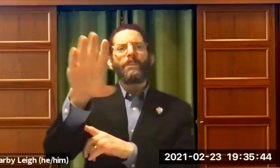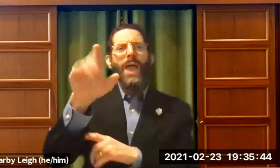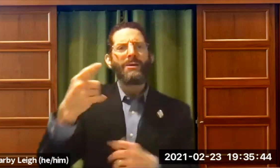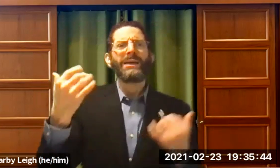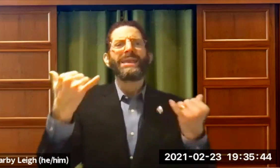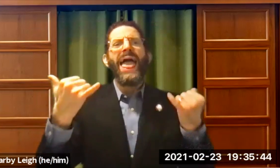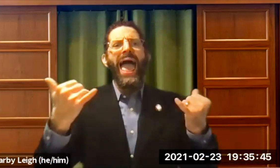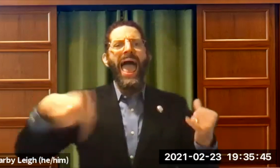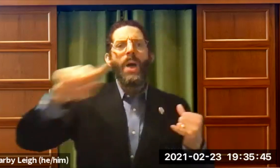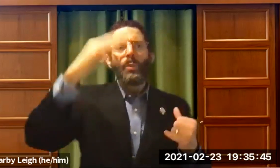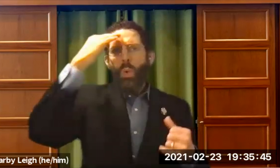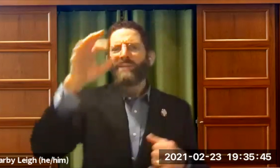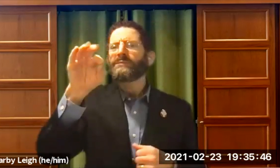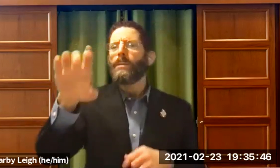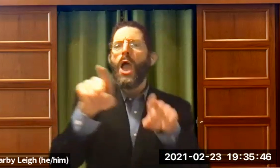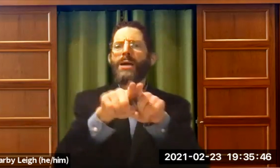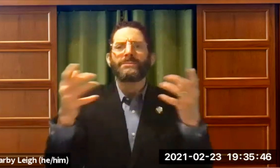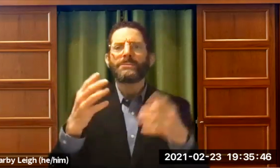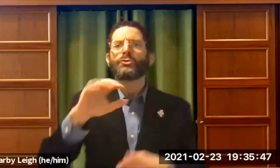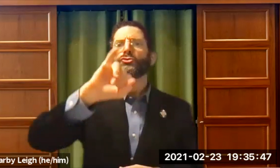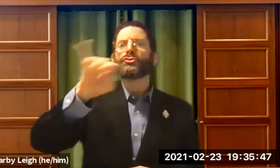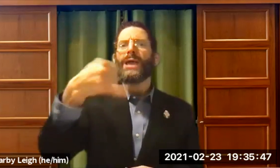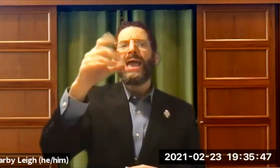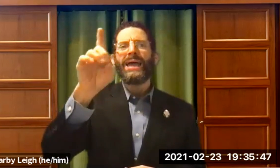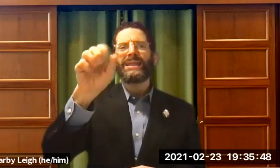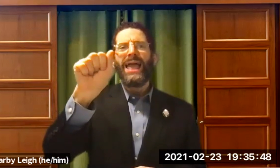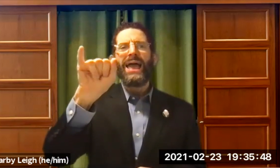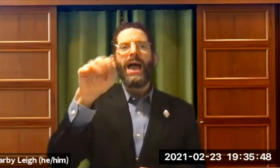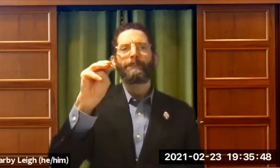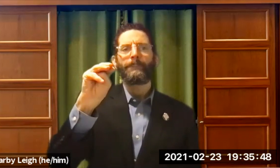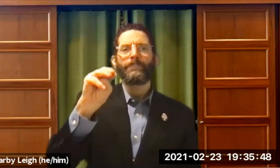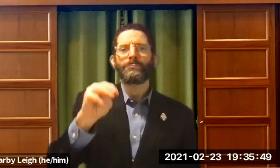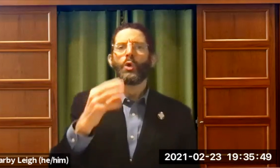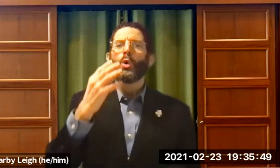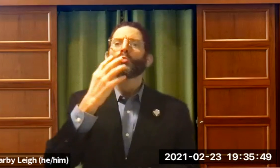I'm sure knew that. February is, what? It's JDAIM